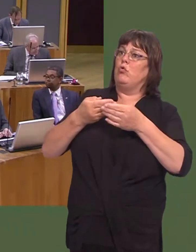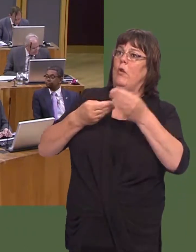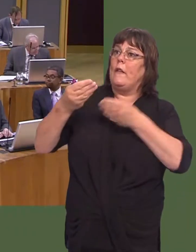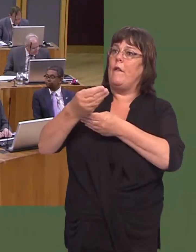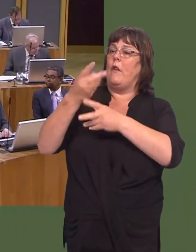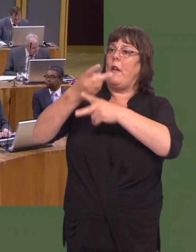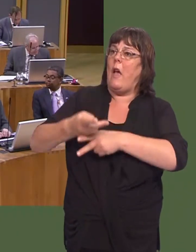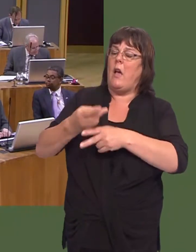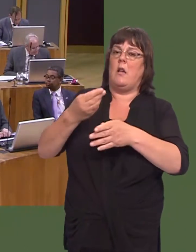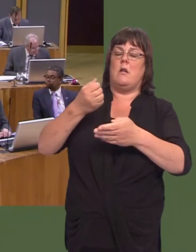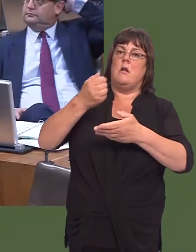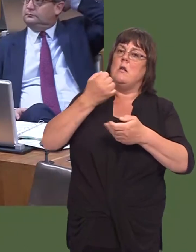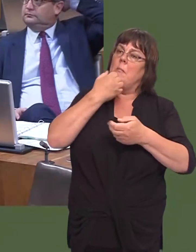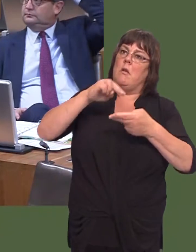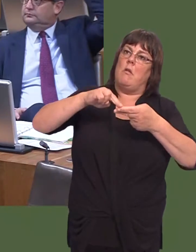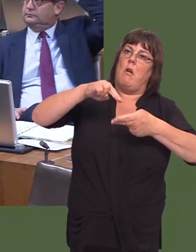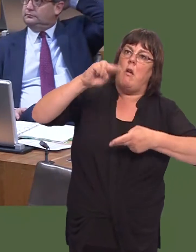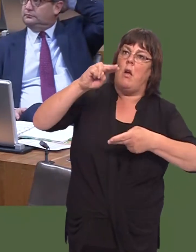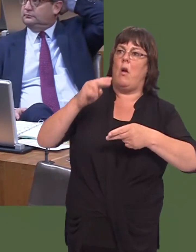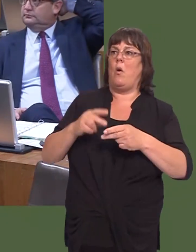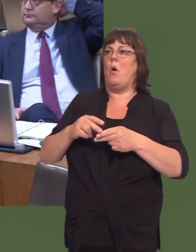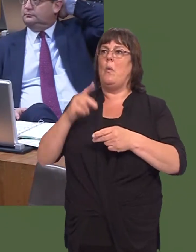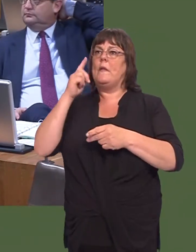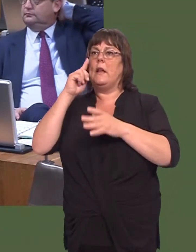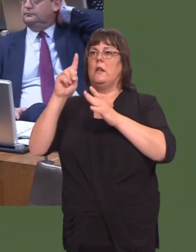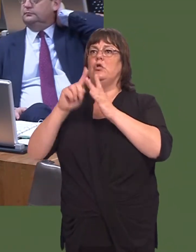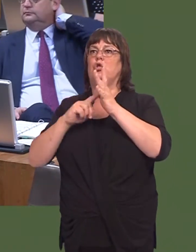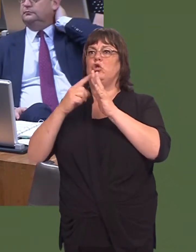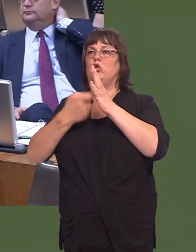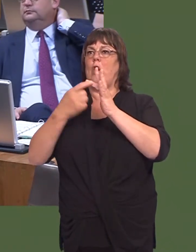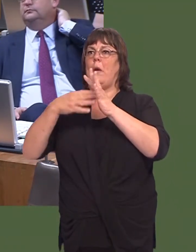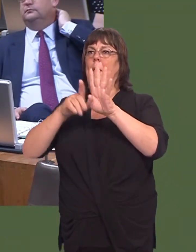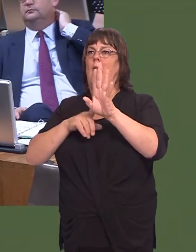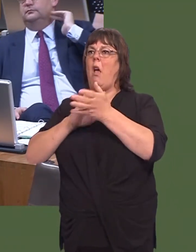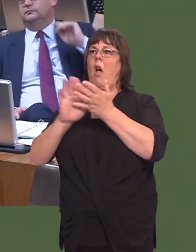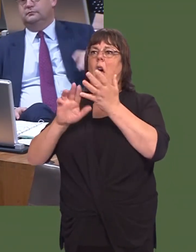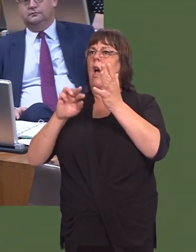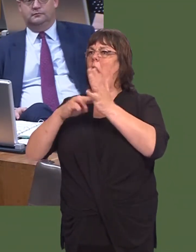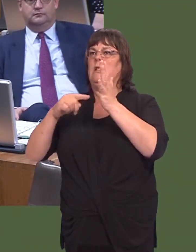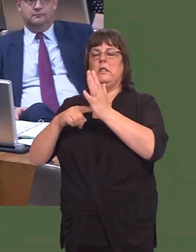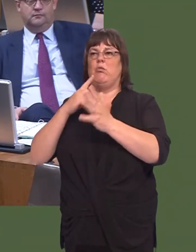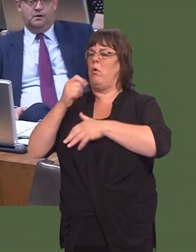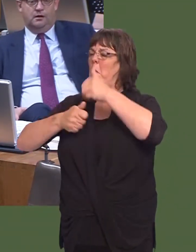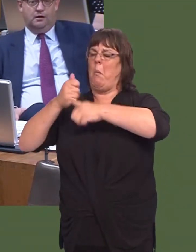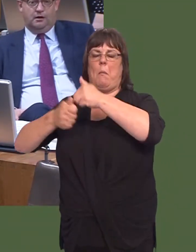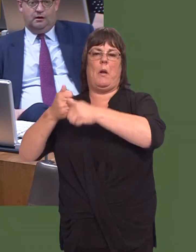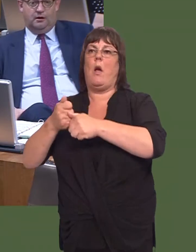times going up, we see the great popularity of Jeremy Hunt, of course, as the Secretary of Stateóheís been mobbed in the streets, we know that.